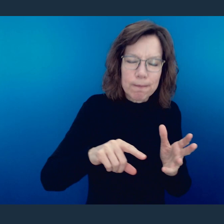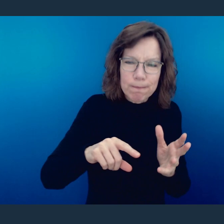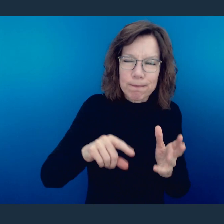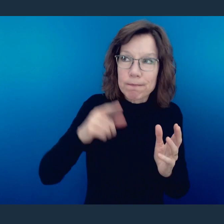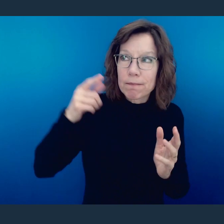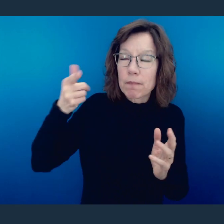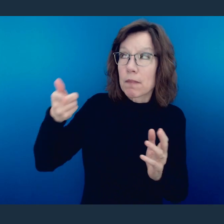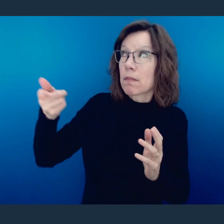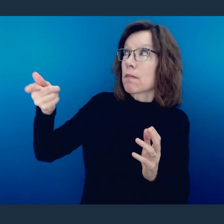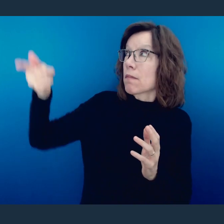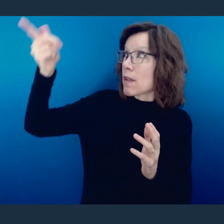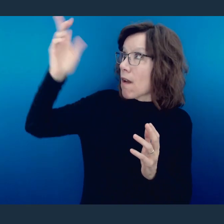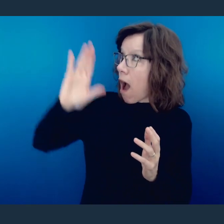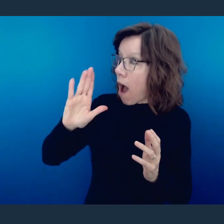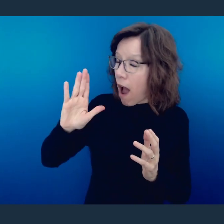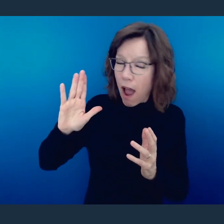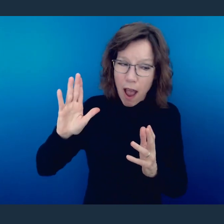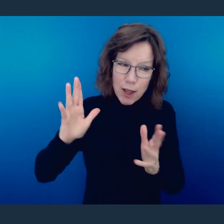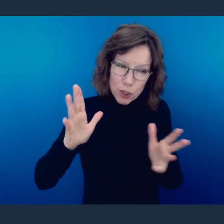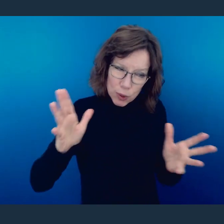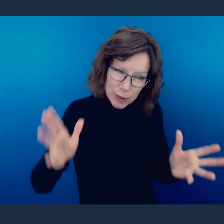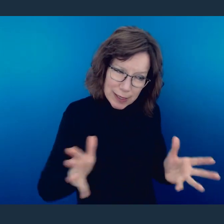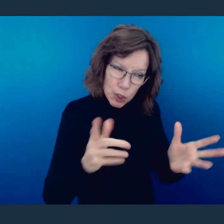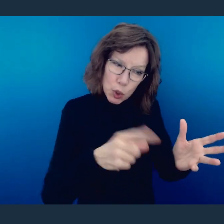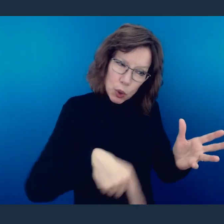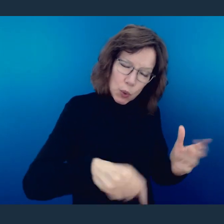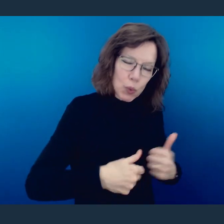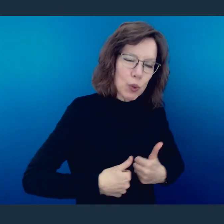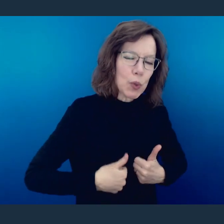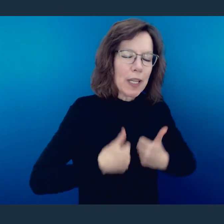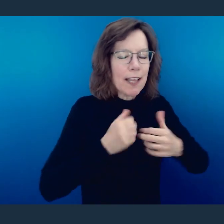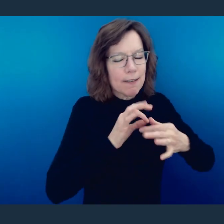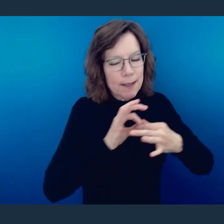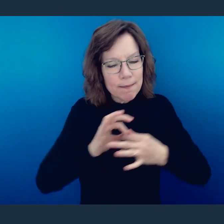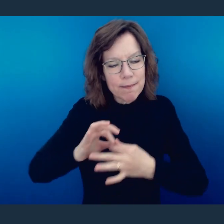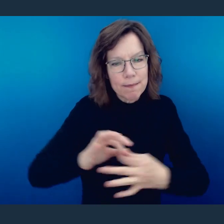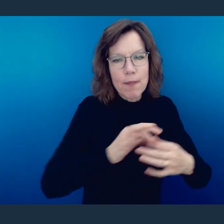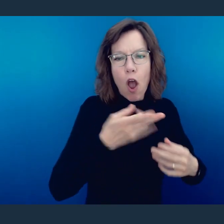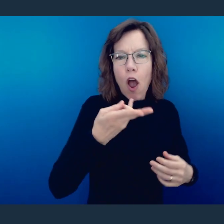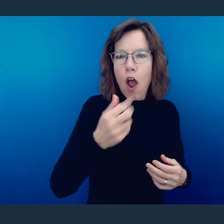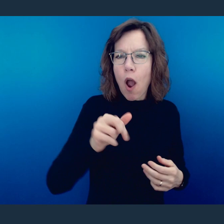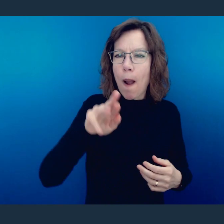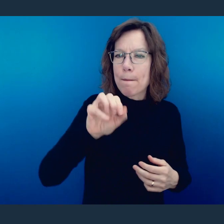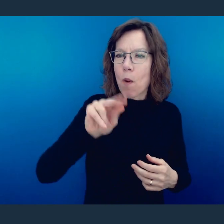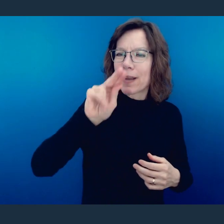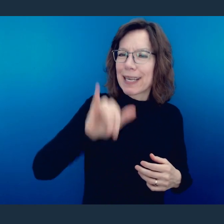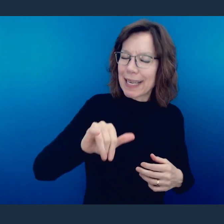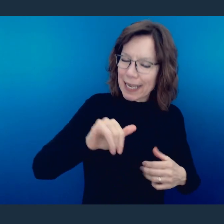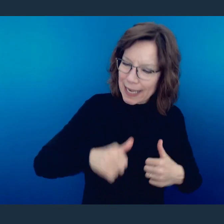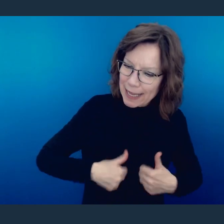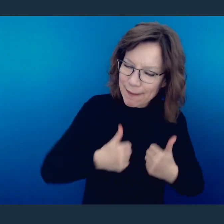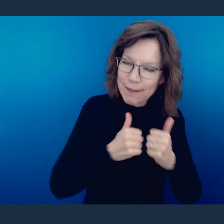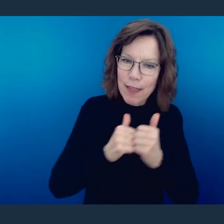a little bit. May God grant you to live in harmony with one another. And God's qualities